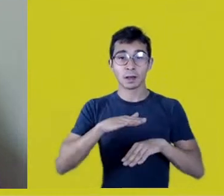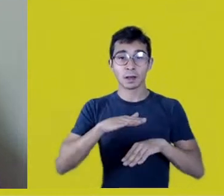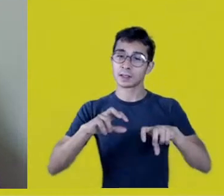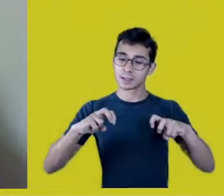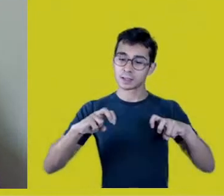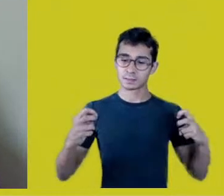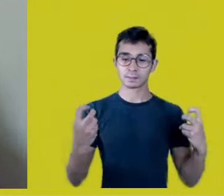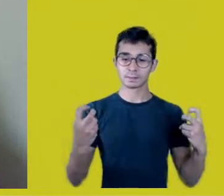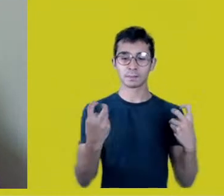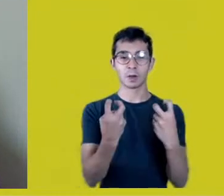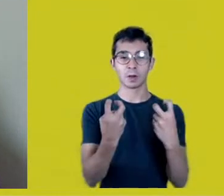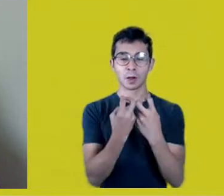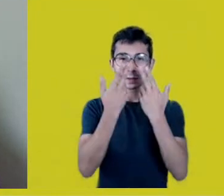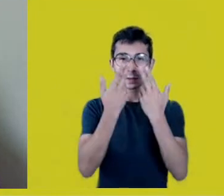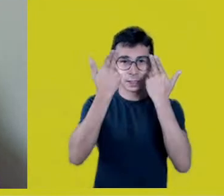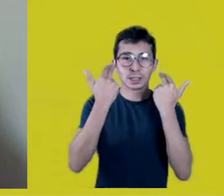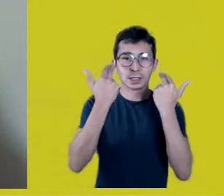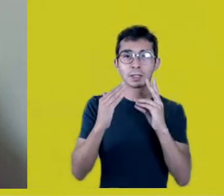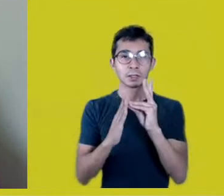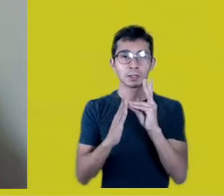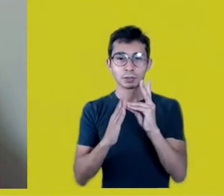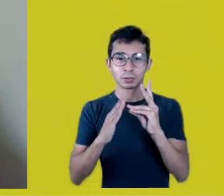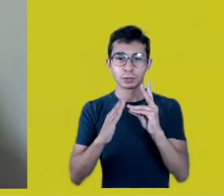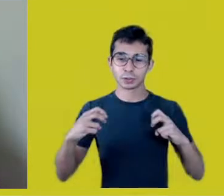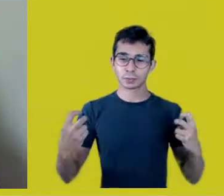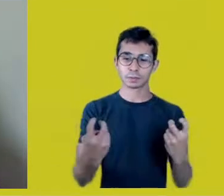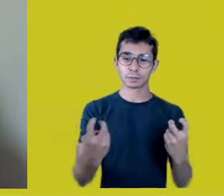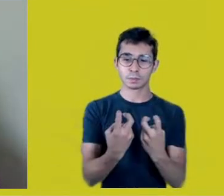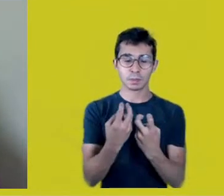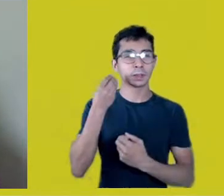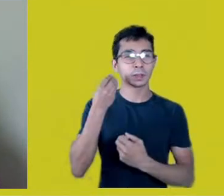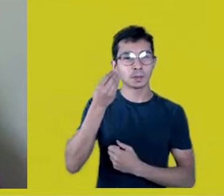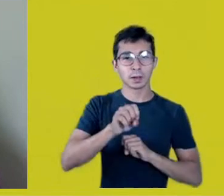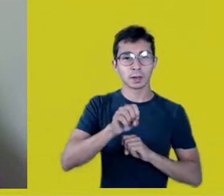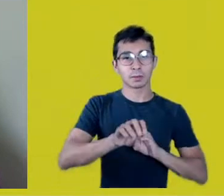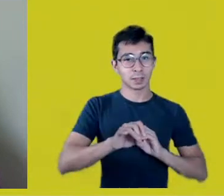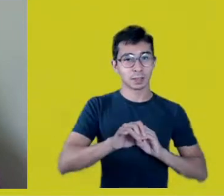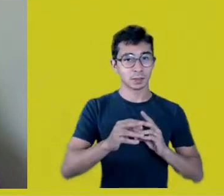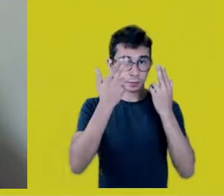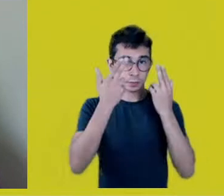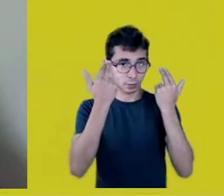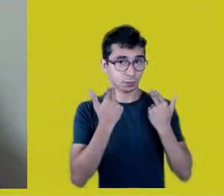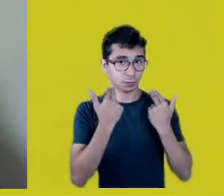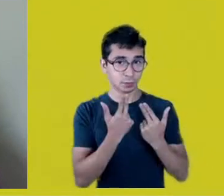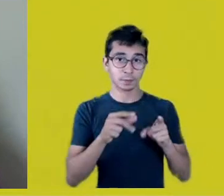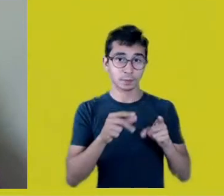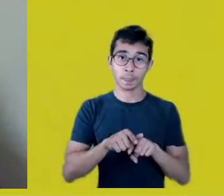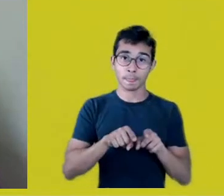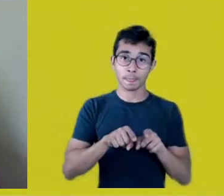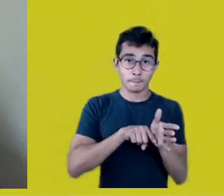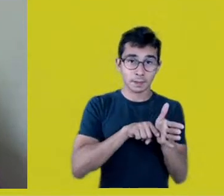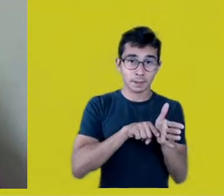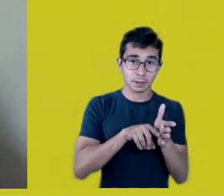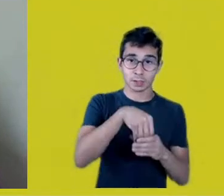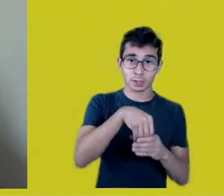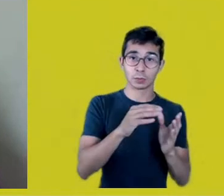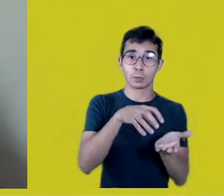and has experience in Native school education. She’s also a researcher at the Oral History Studies Center,